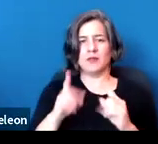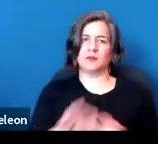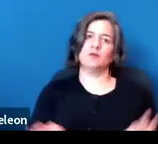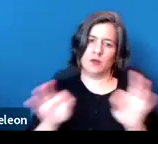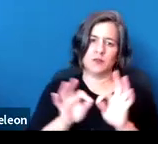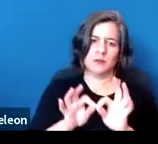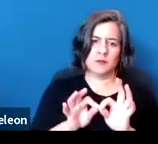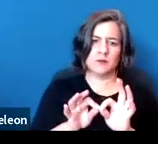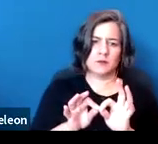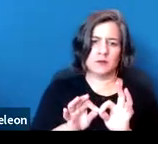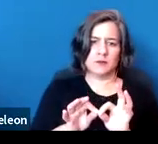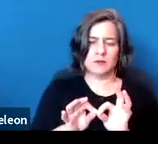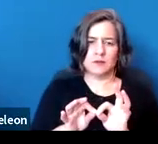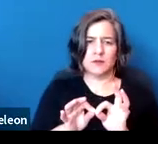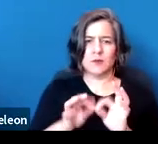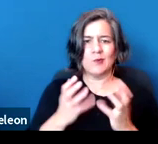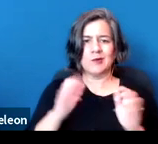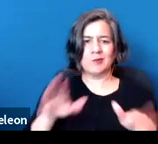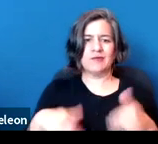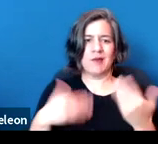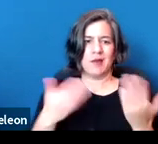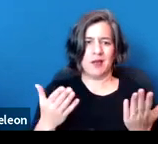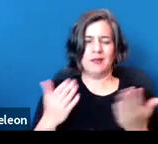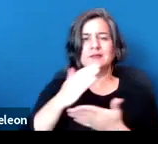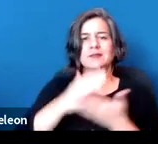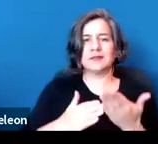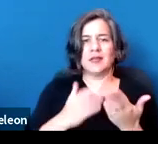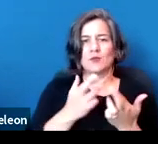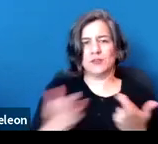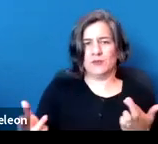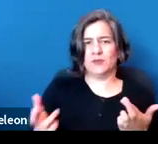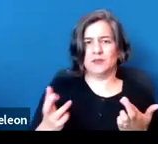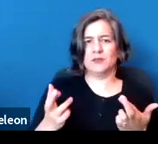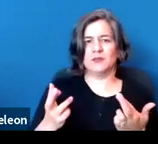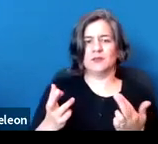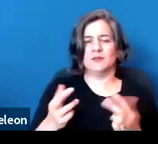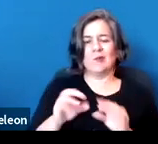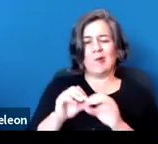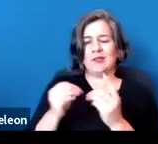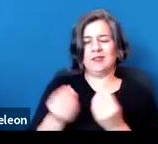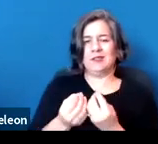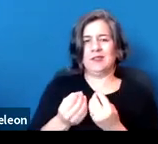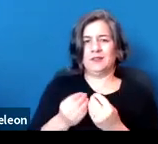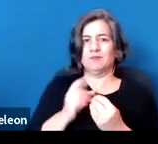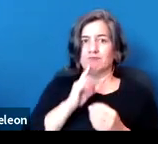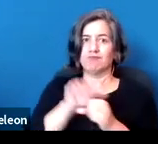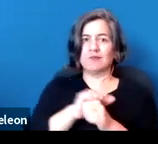so we wanted to definitely provide some resources on those from organizations that are doing that work.